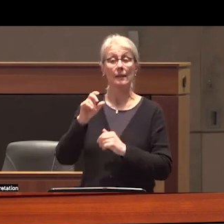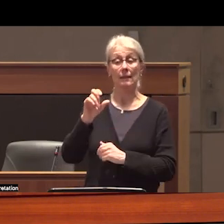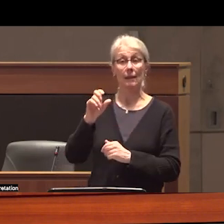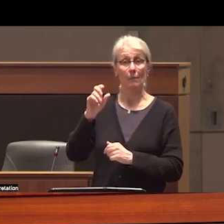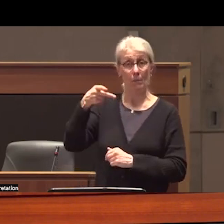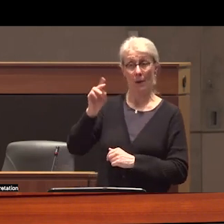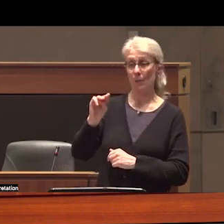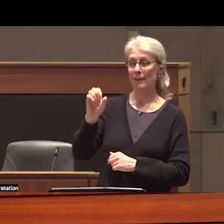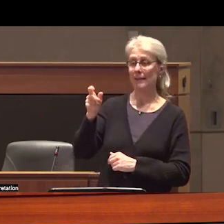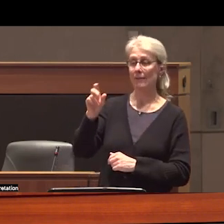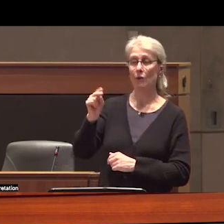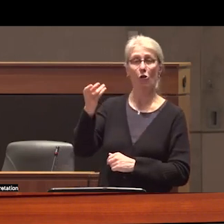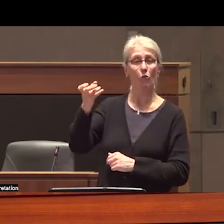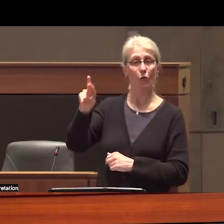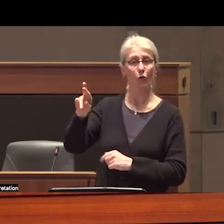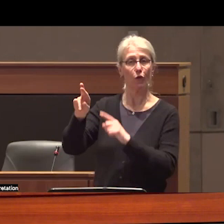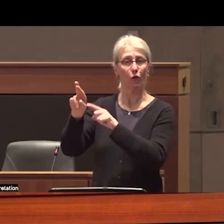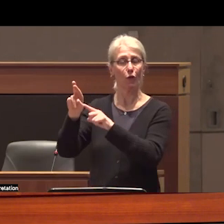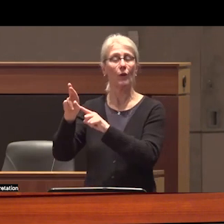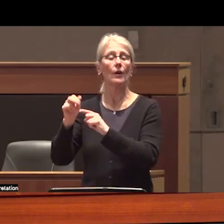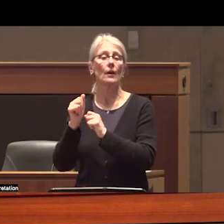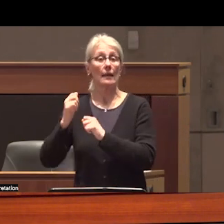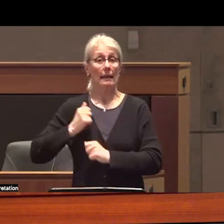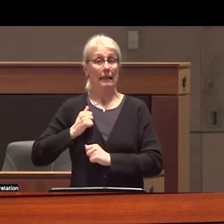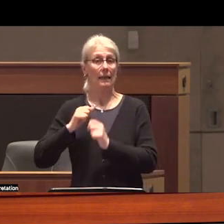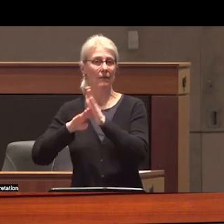was the Canadian International Development agency merged with the Department of Foreign Affairs